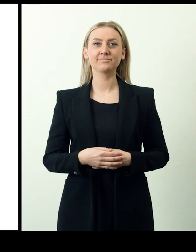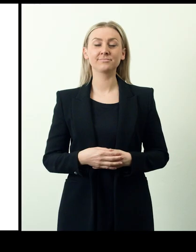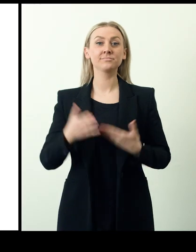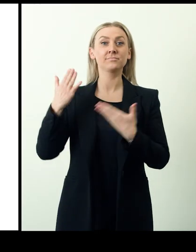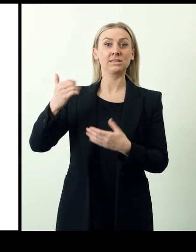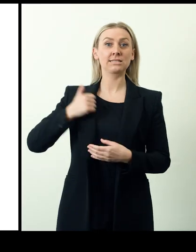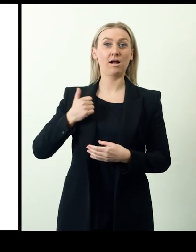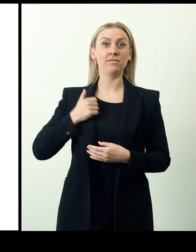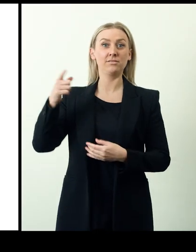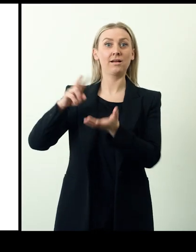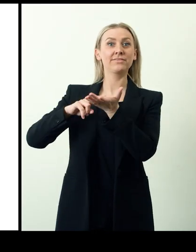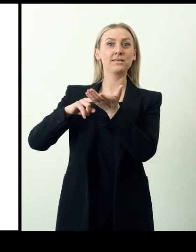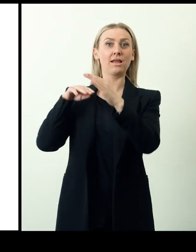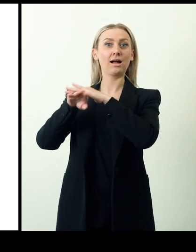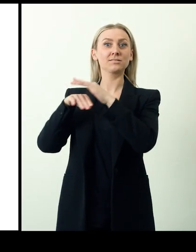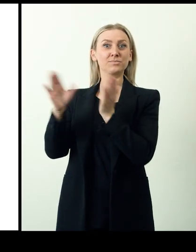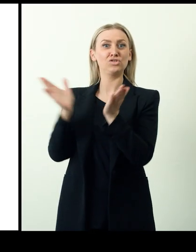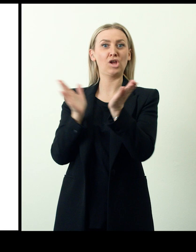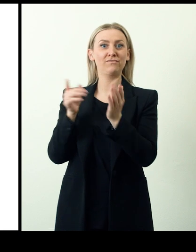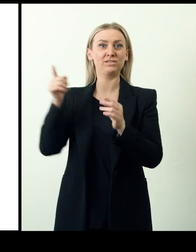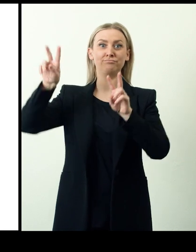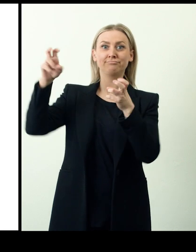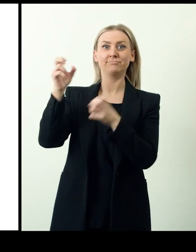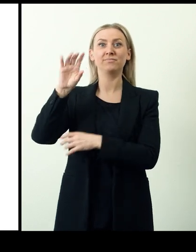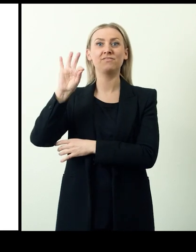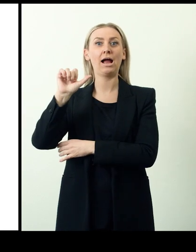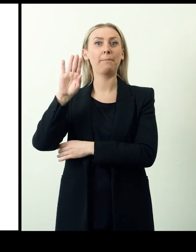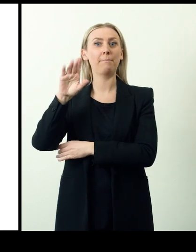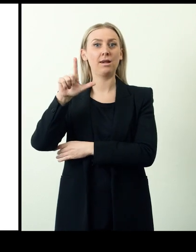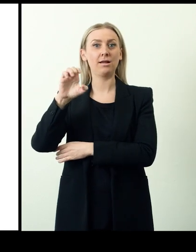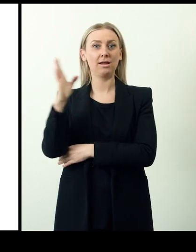Fable Tech Labs is a Canadian startup that provides digital accessibility services